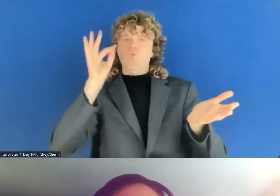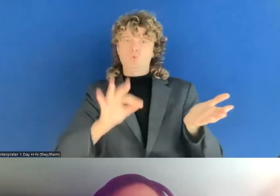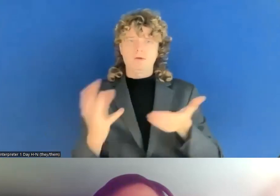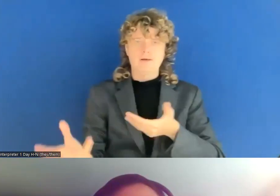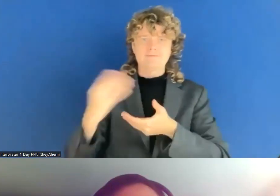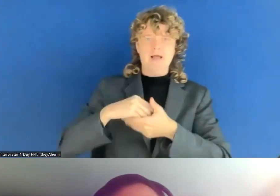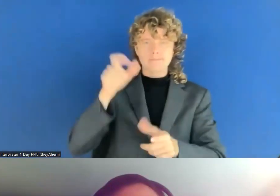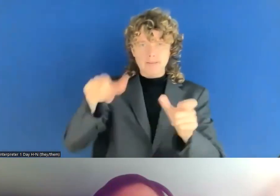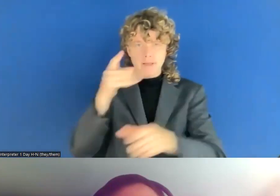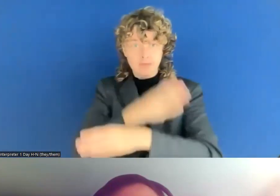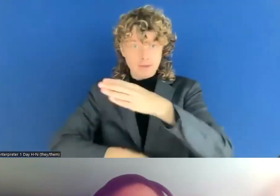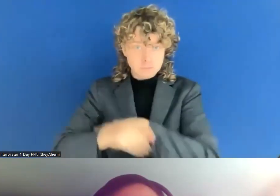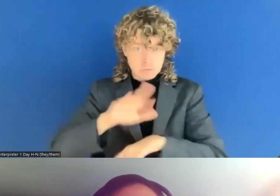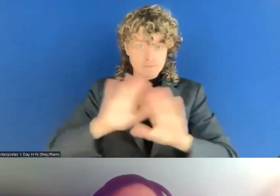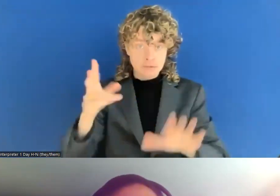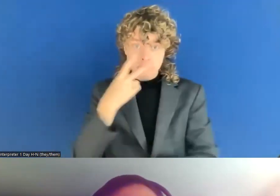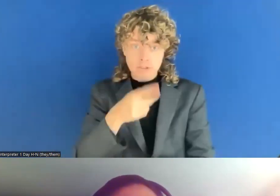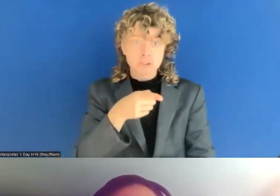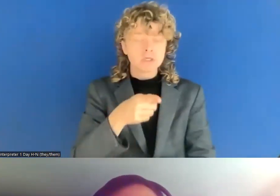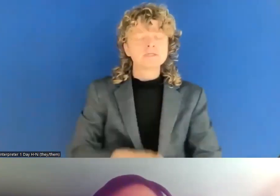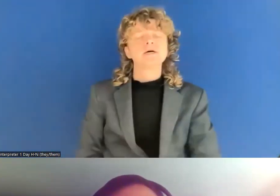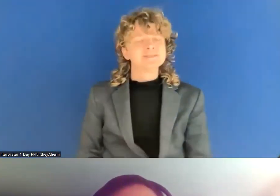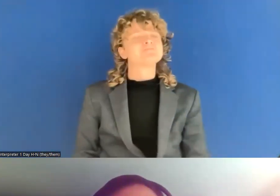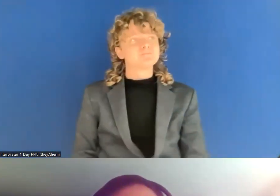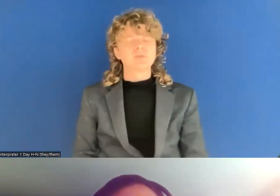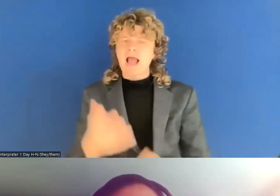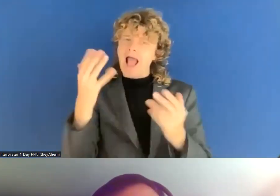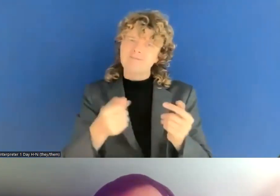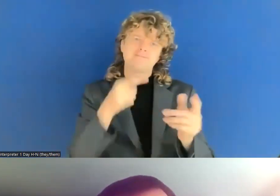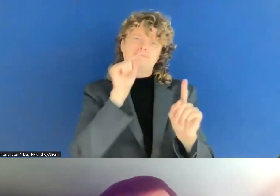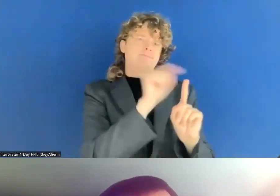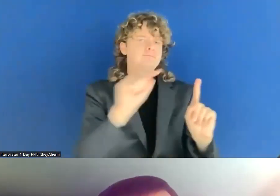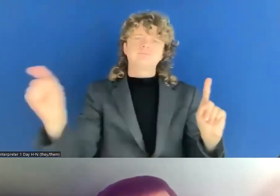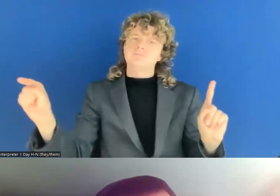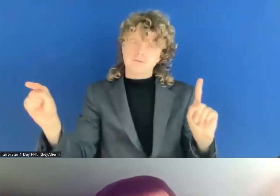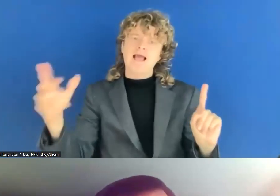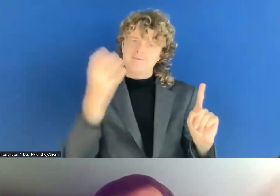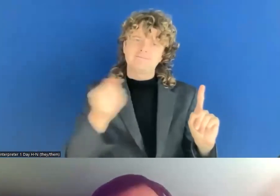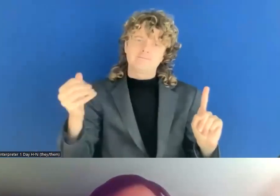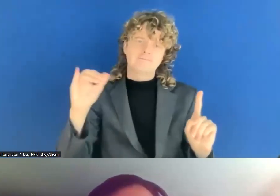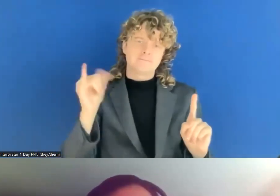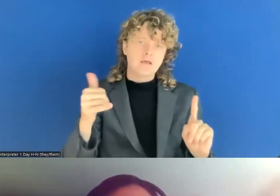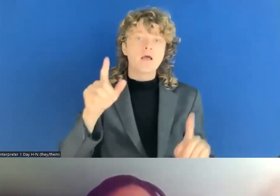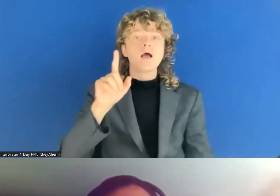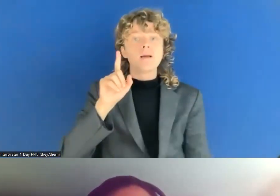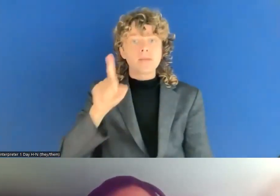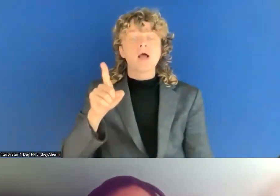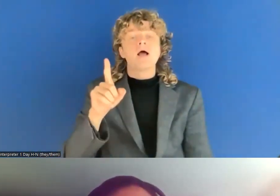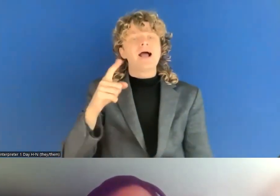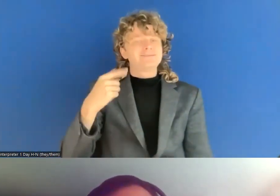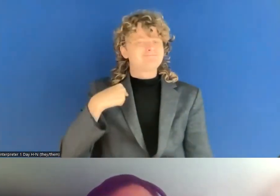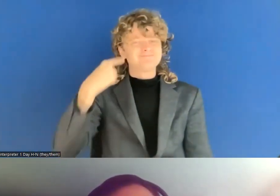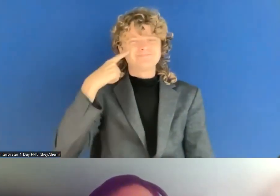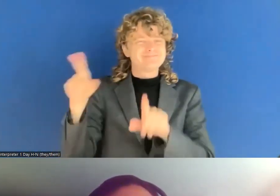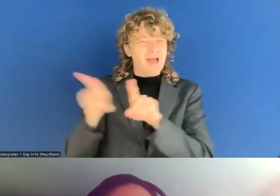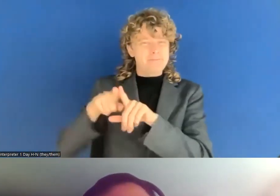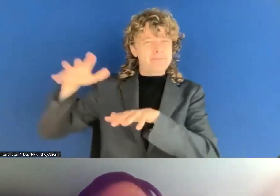very good with this, but, of course, I think this is so to the point from Alejandro, we need more end users